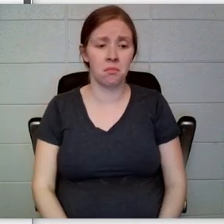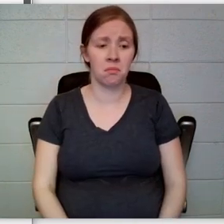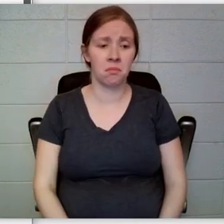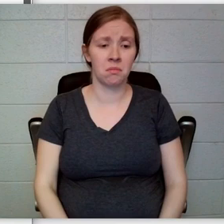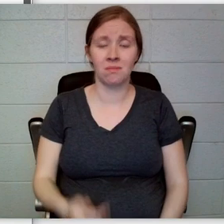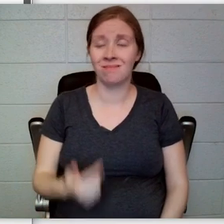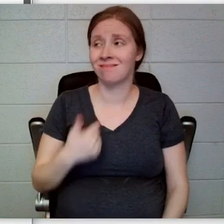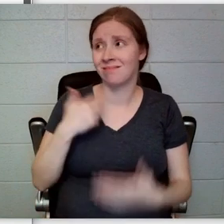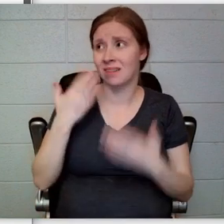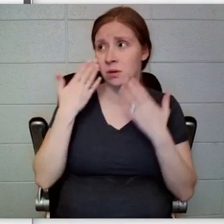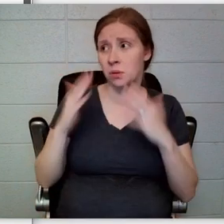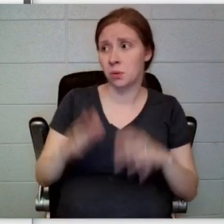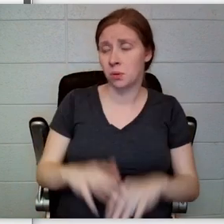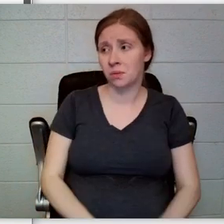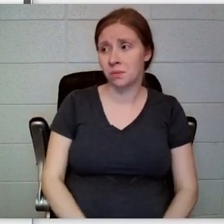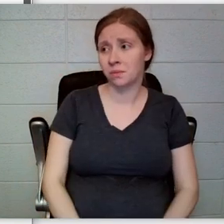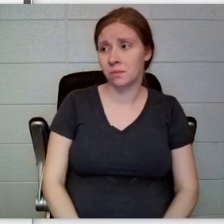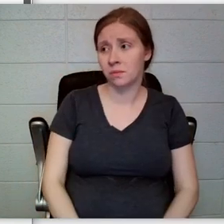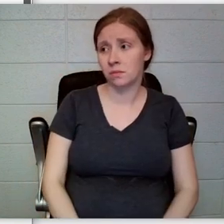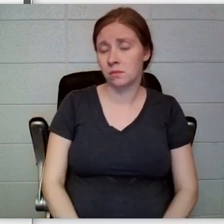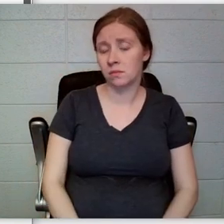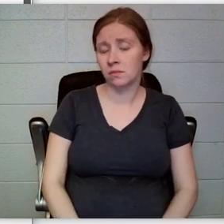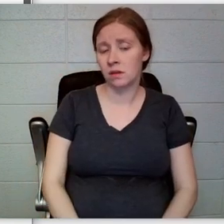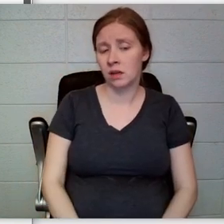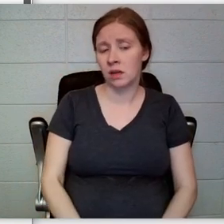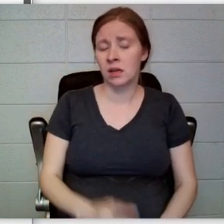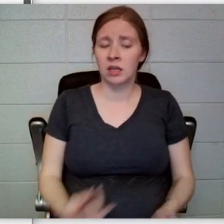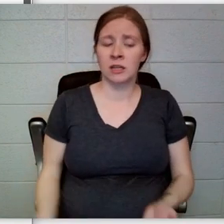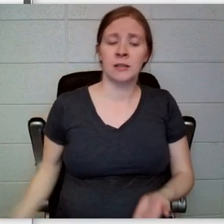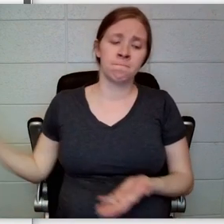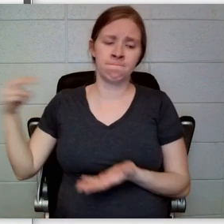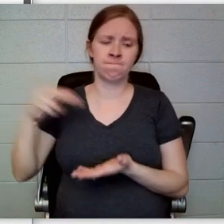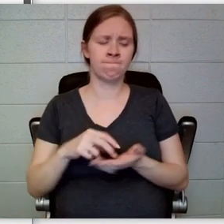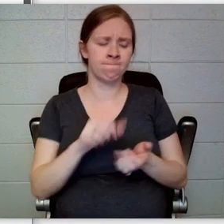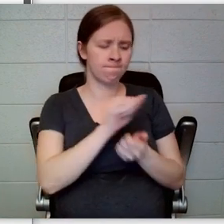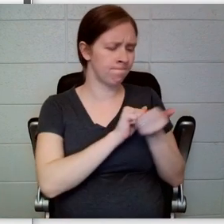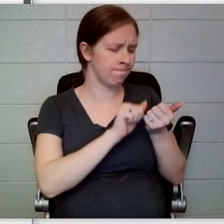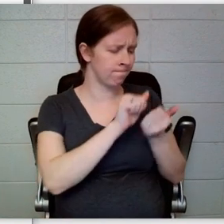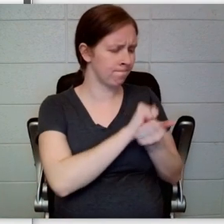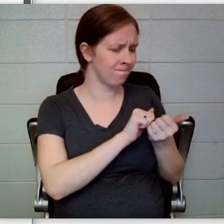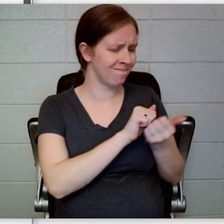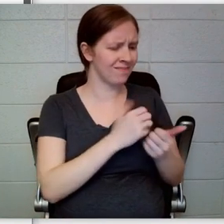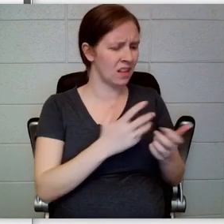started washing out the oatmeal bowls. “I wish we knew something more about inheritance